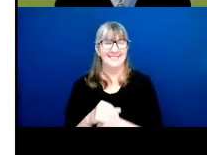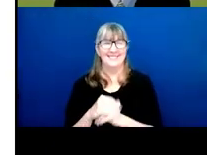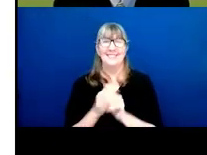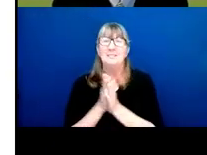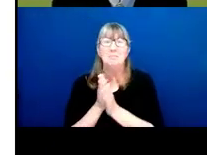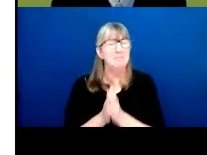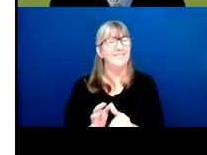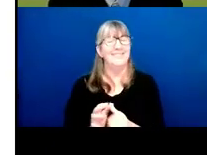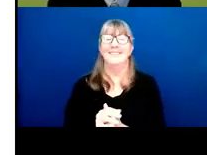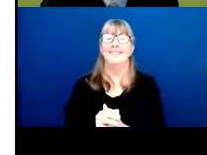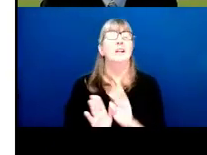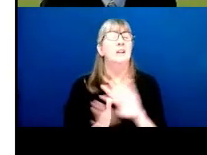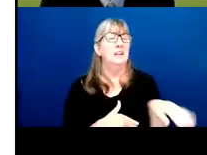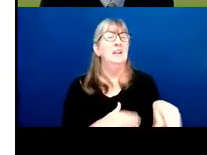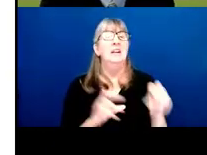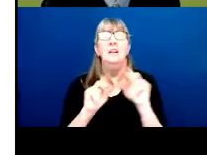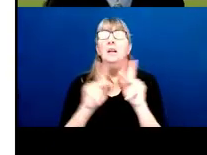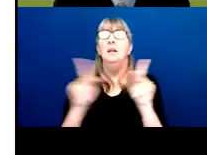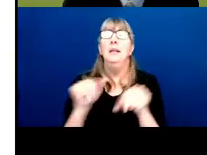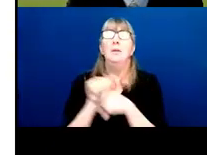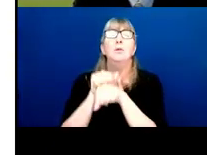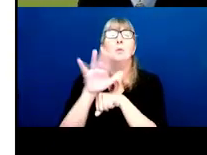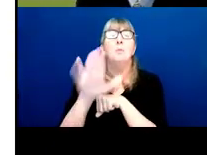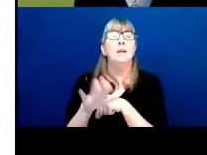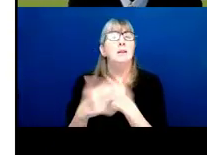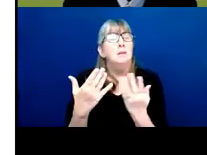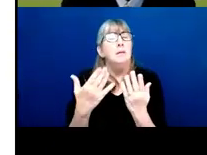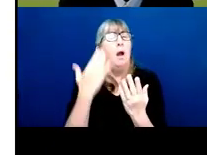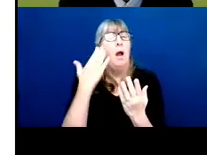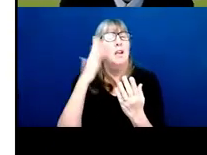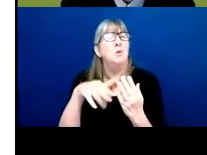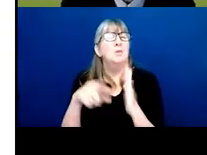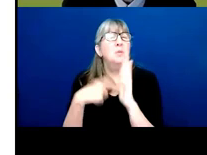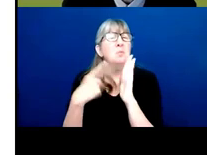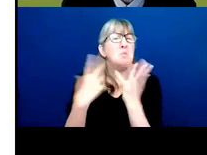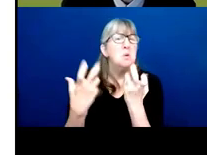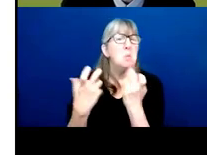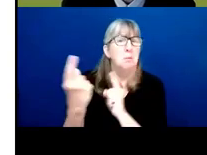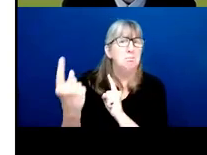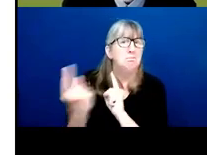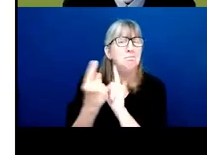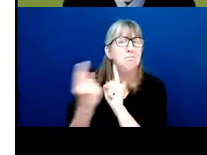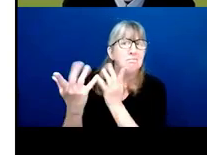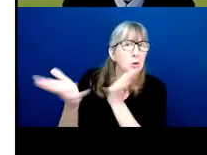to talk to somebody, so who do you talk to and when? If you're trying to submit your application and you're hitting errors,